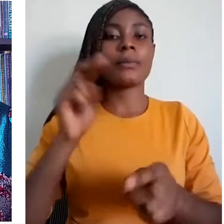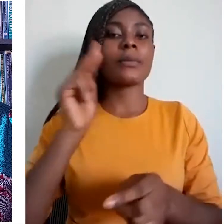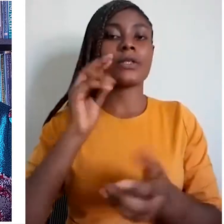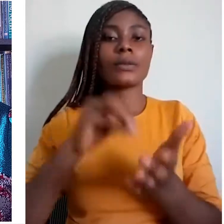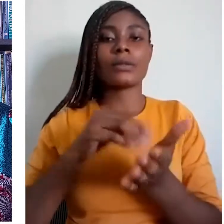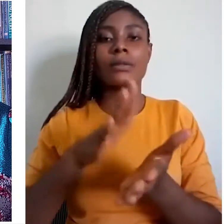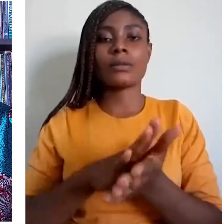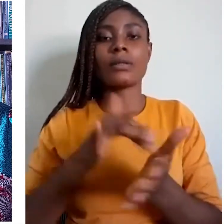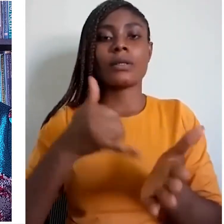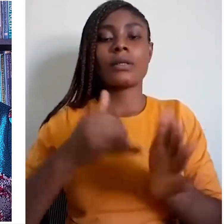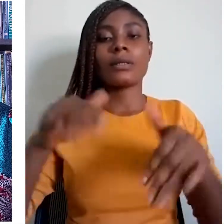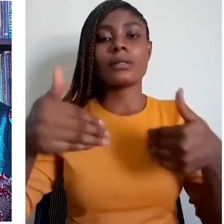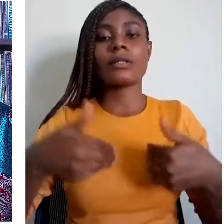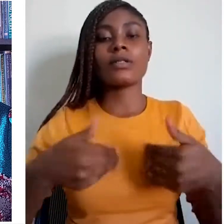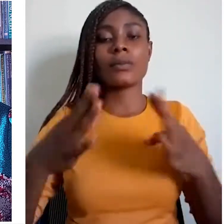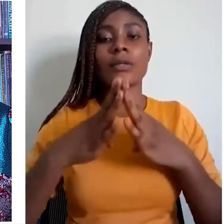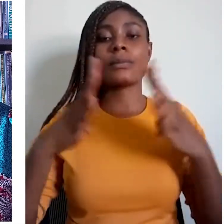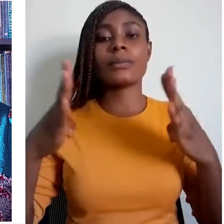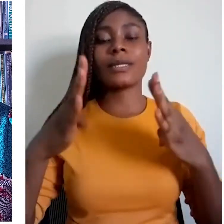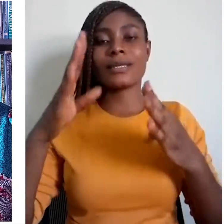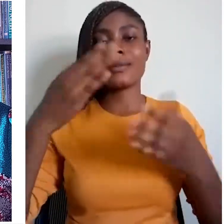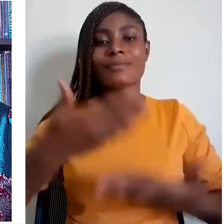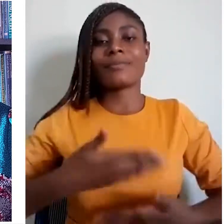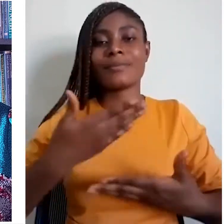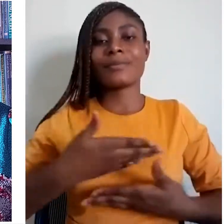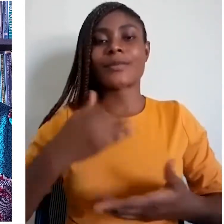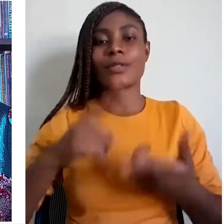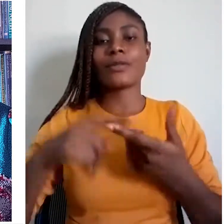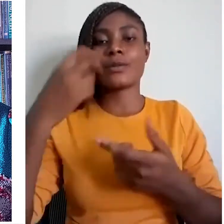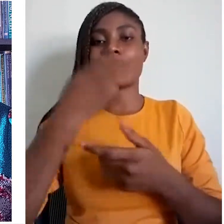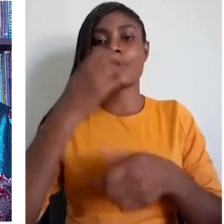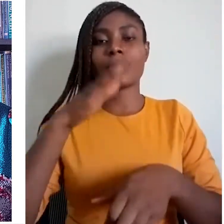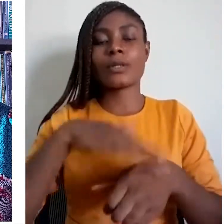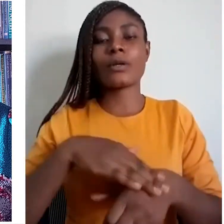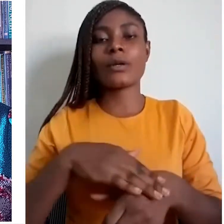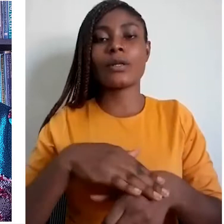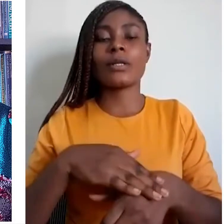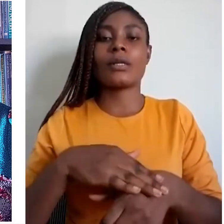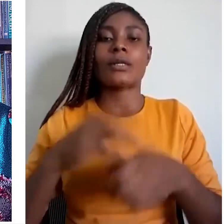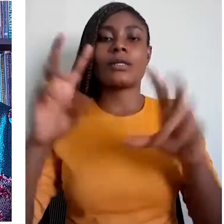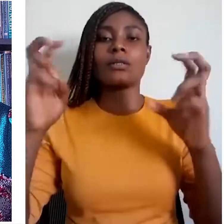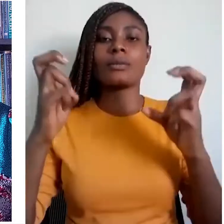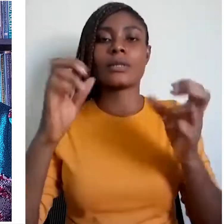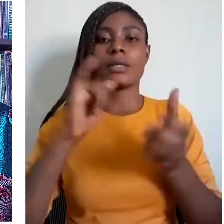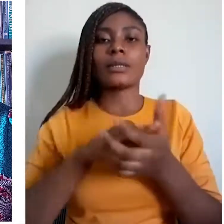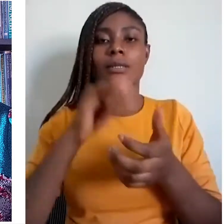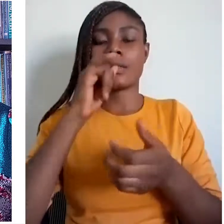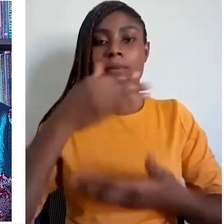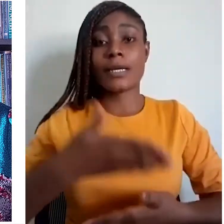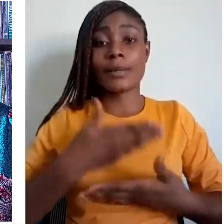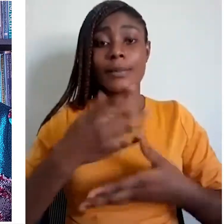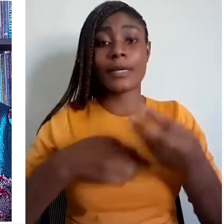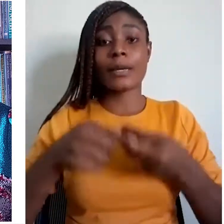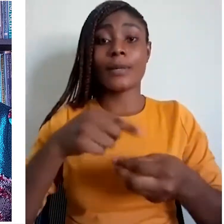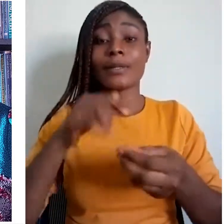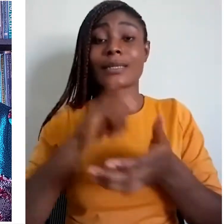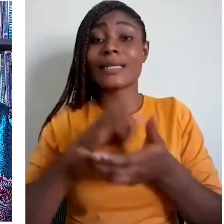It gives me great pleasure to speak on a subject that I am extremely excited about, i.e. indigenous